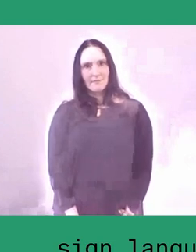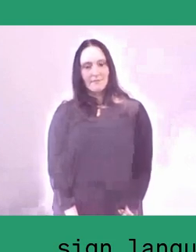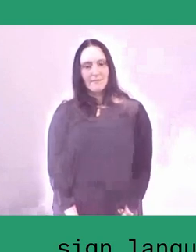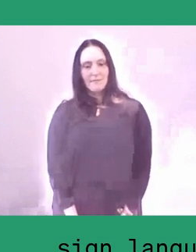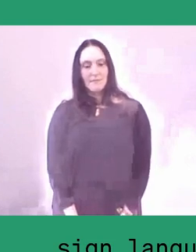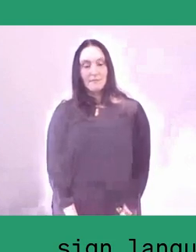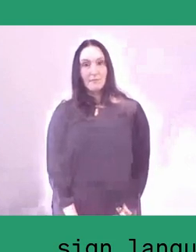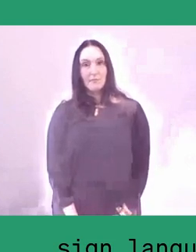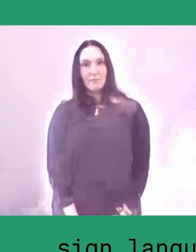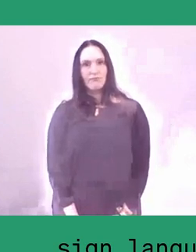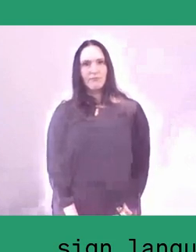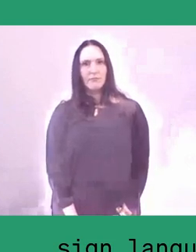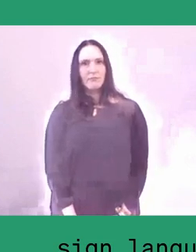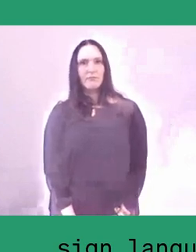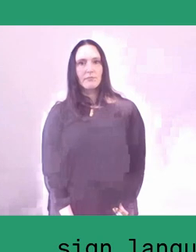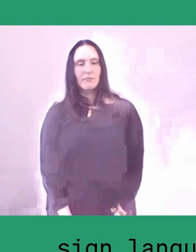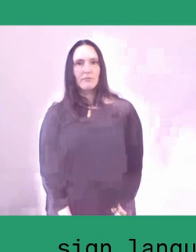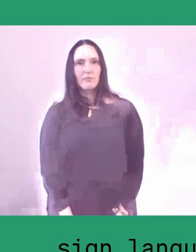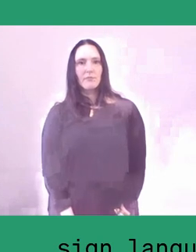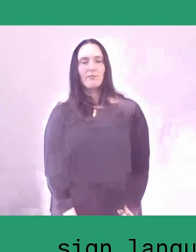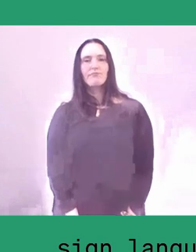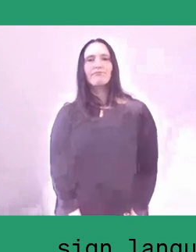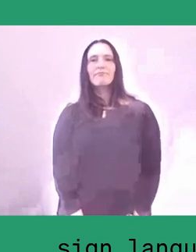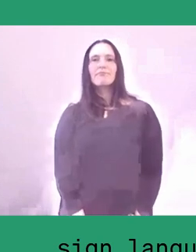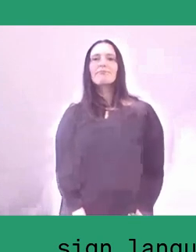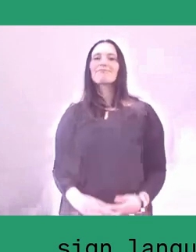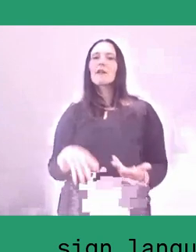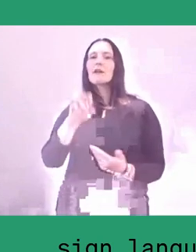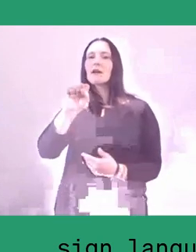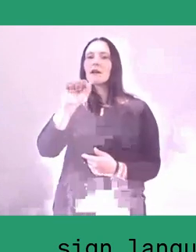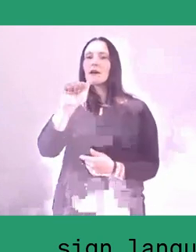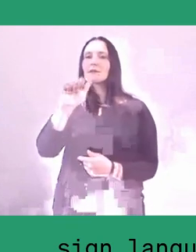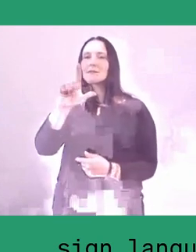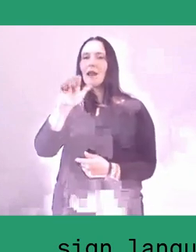So, we people in Salassae have first recognised the lumbung